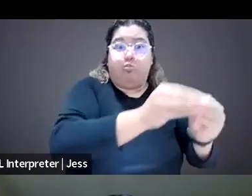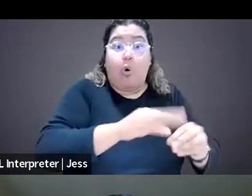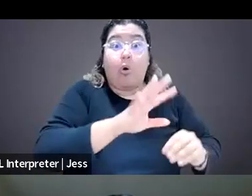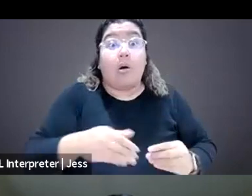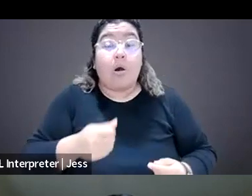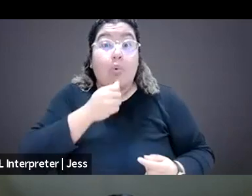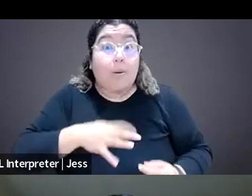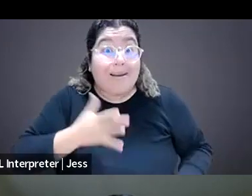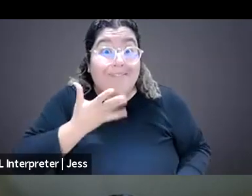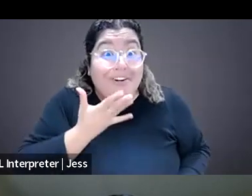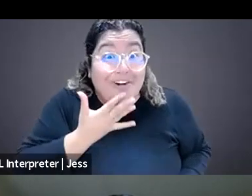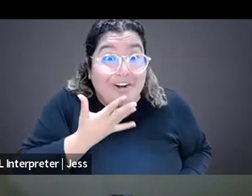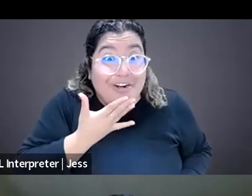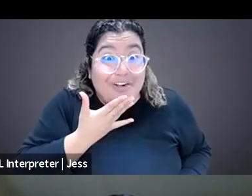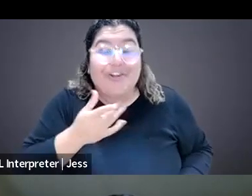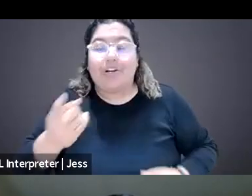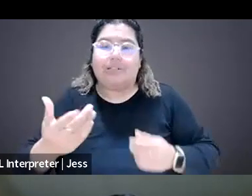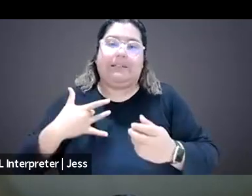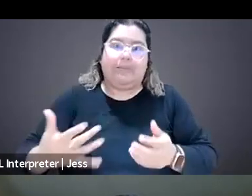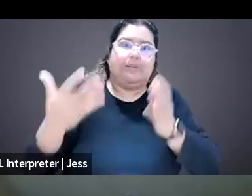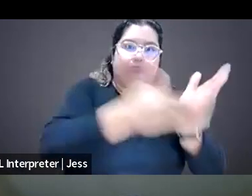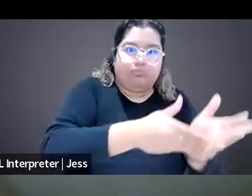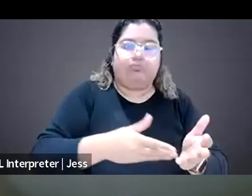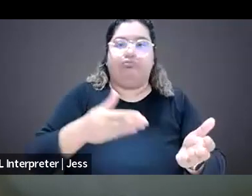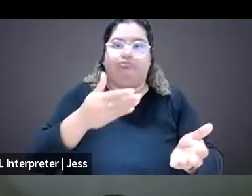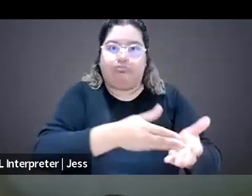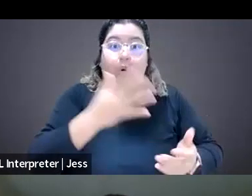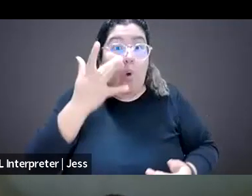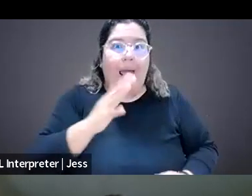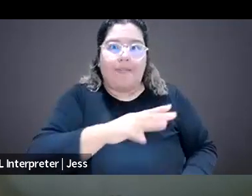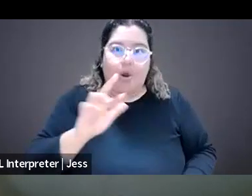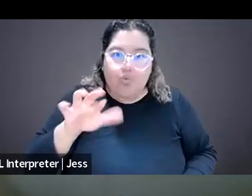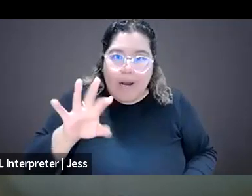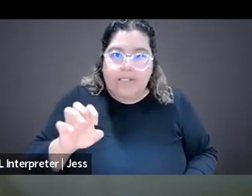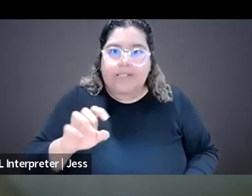or both at the same time. These dynamics have impacts on journalists and journalism